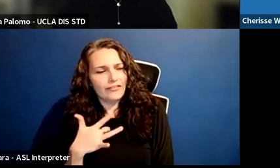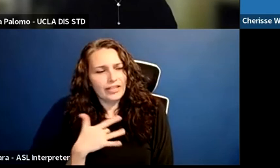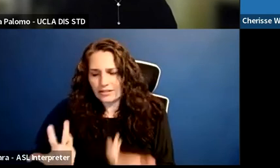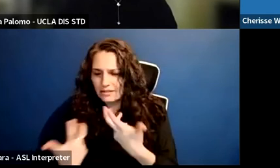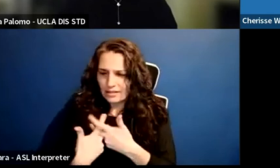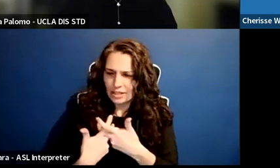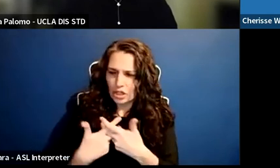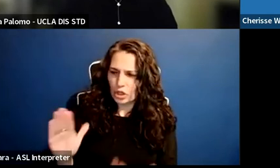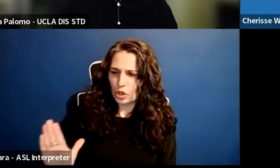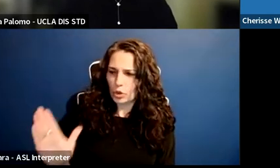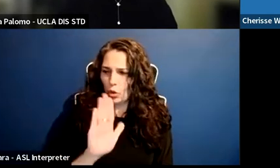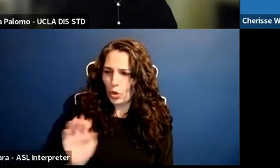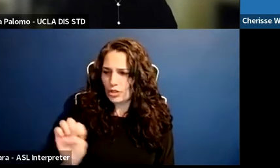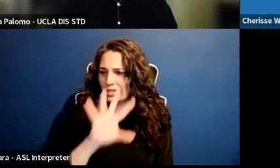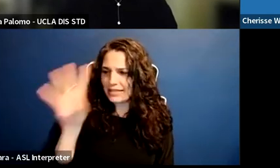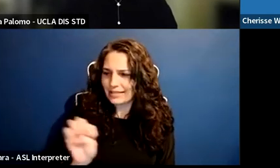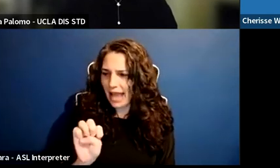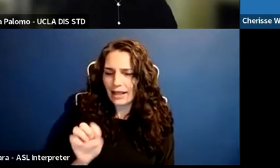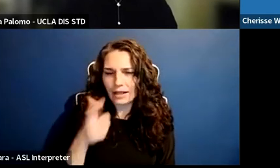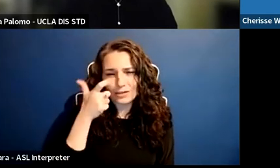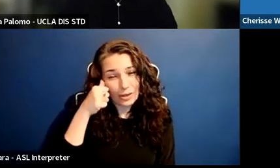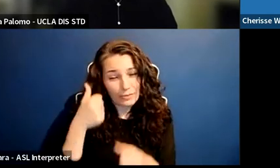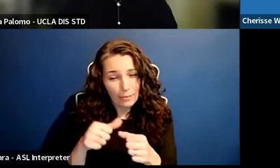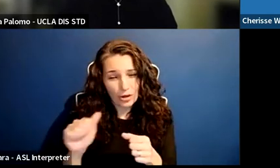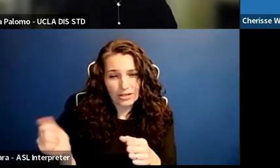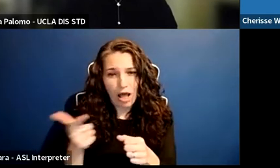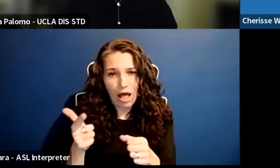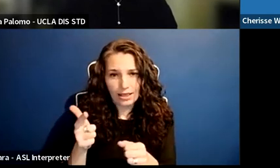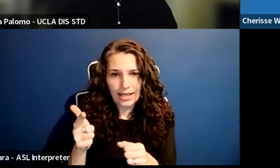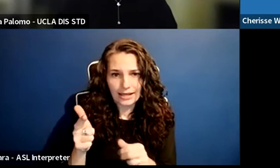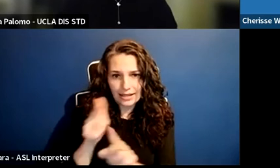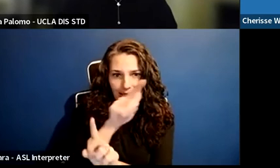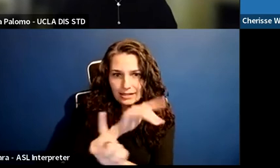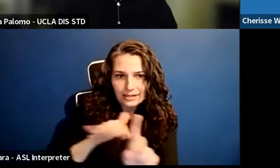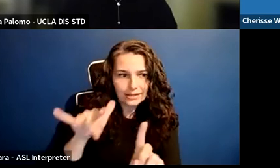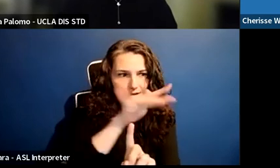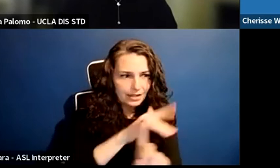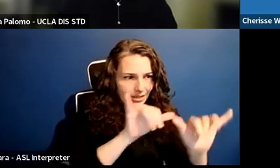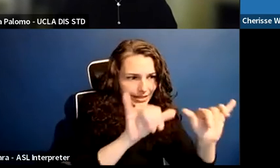because it's all an ecosystem, and there are different roles that each of us can play,